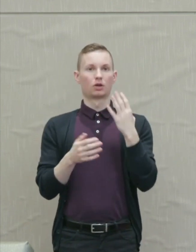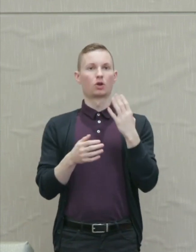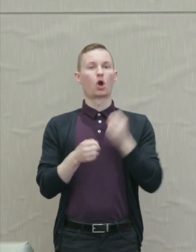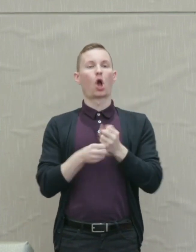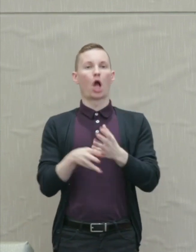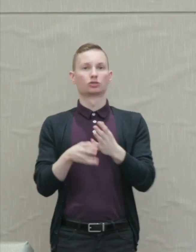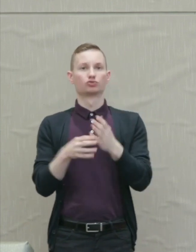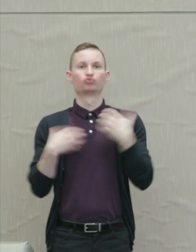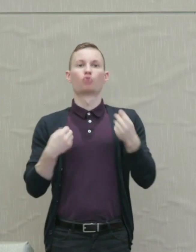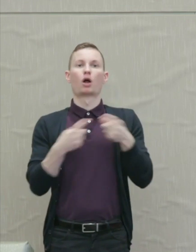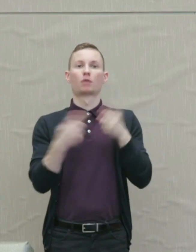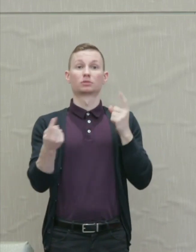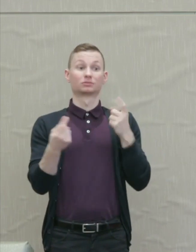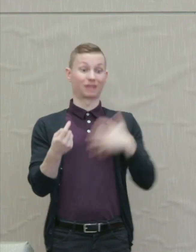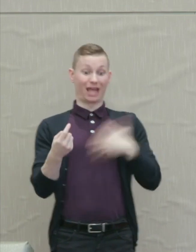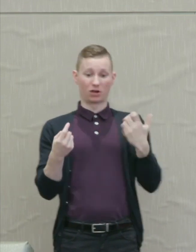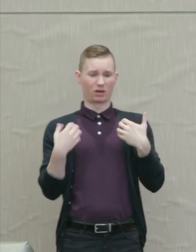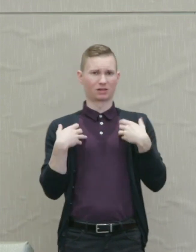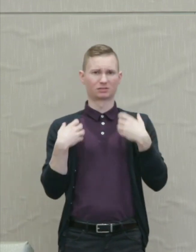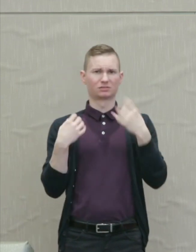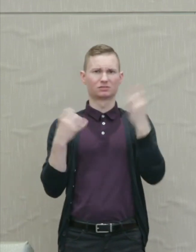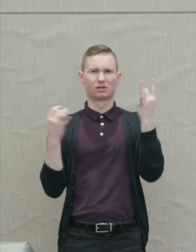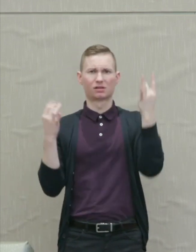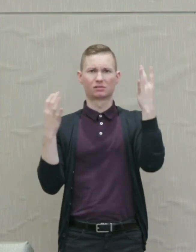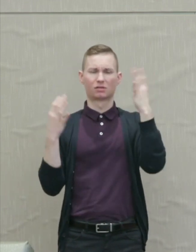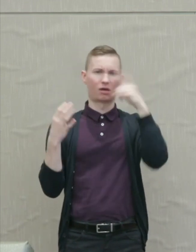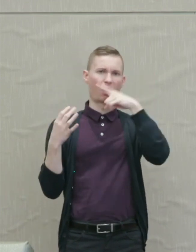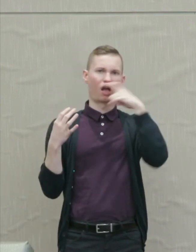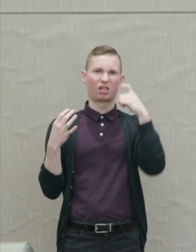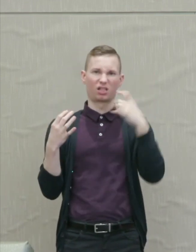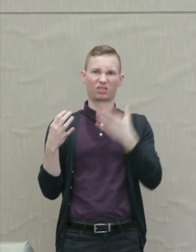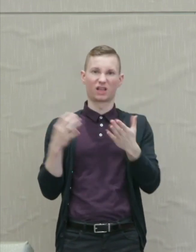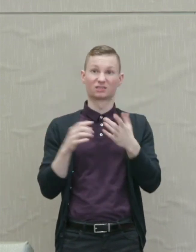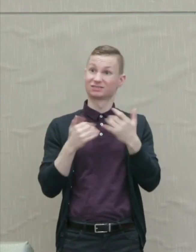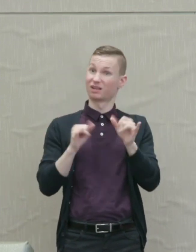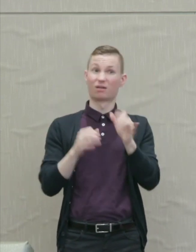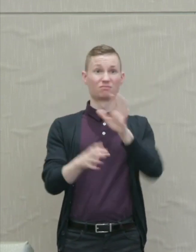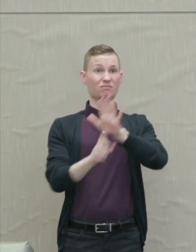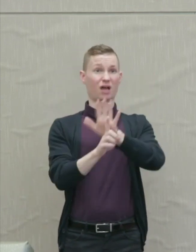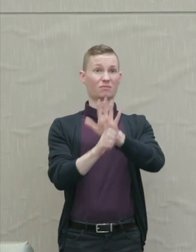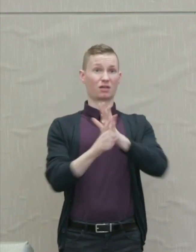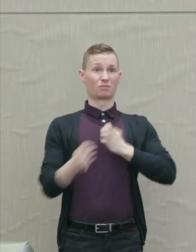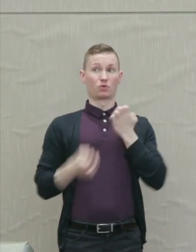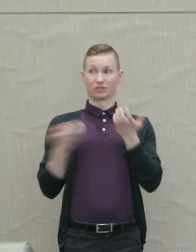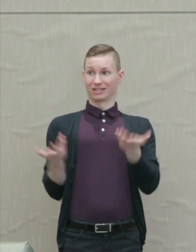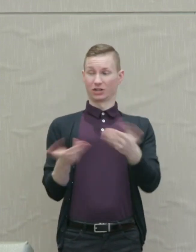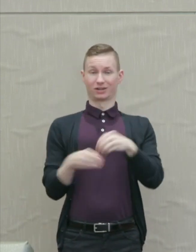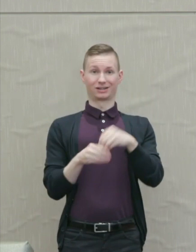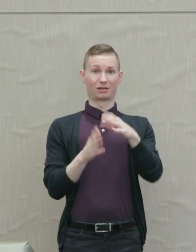For anger with all its ugliness is a very popular emotion in America today.